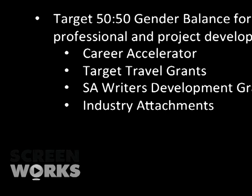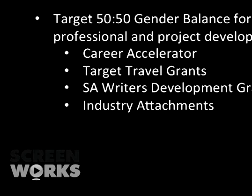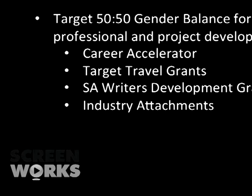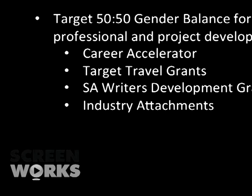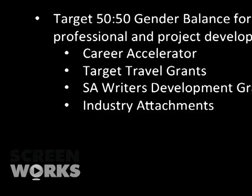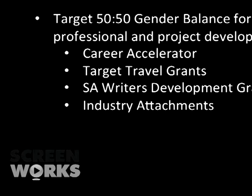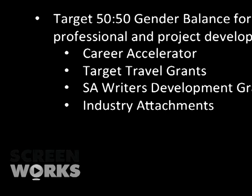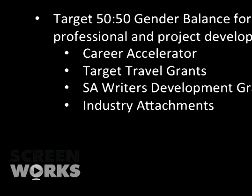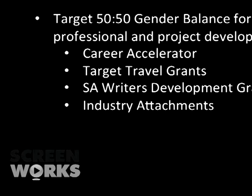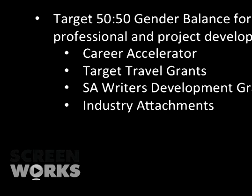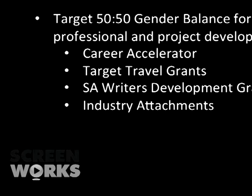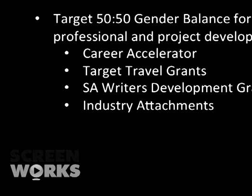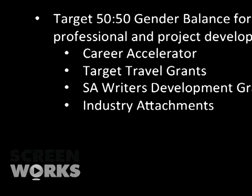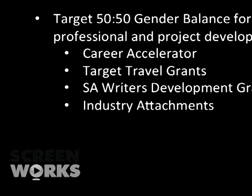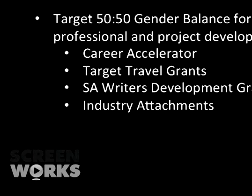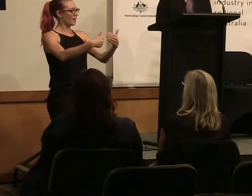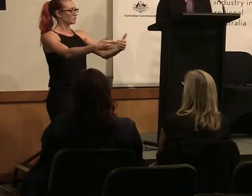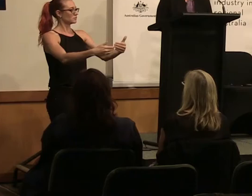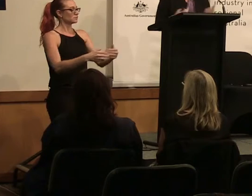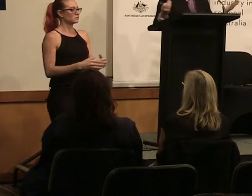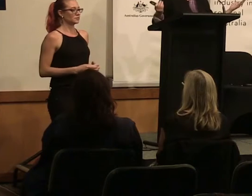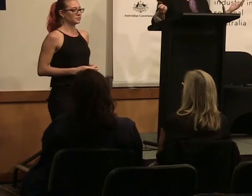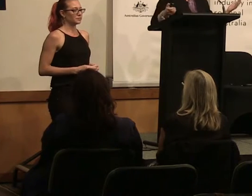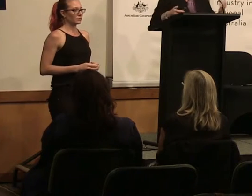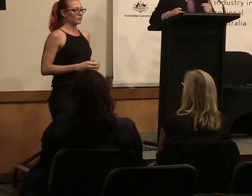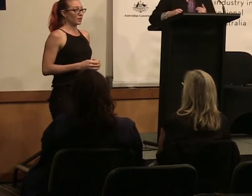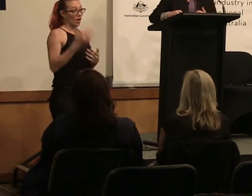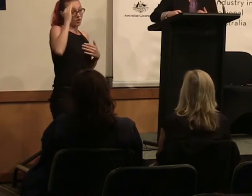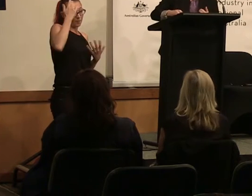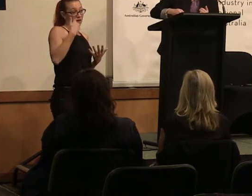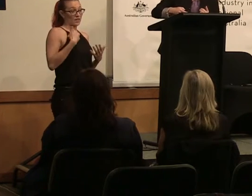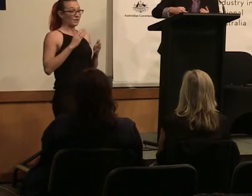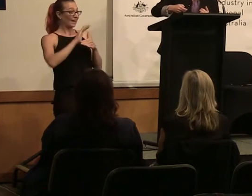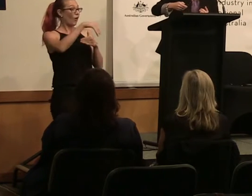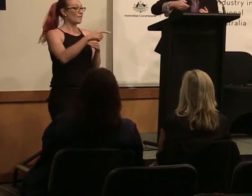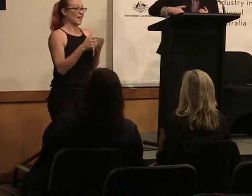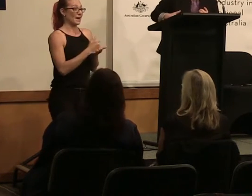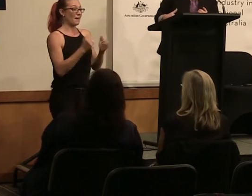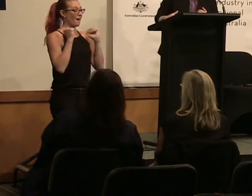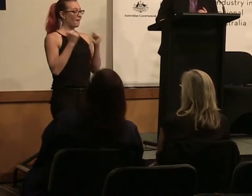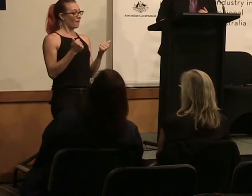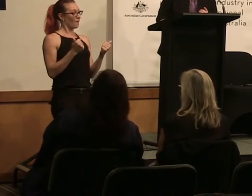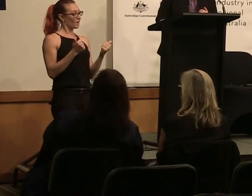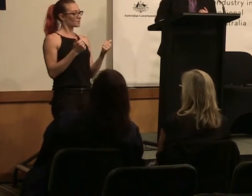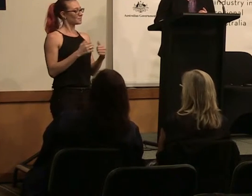definitely want to maintain it and i don't even mind if we exceed it. Awesome!